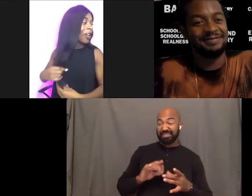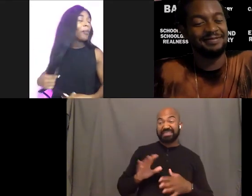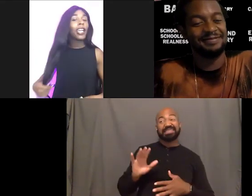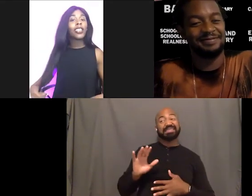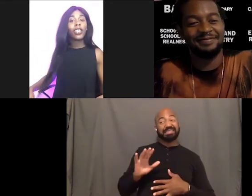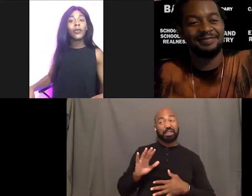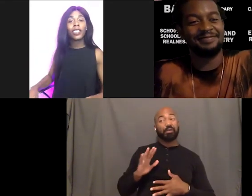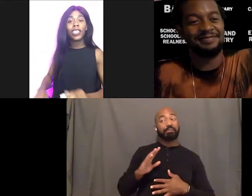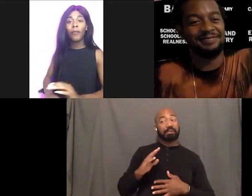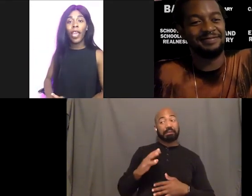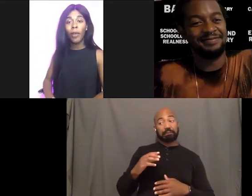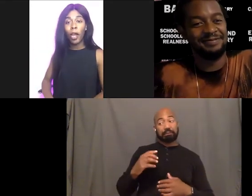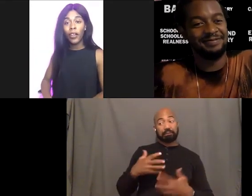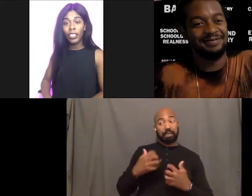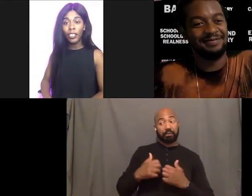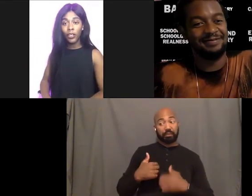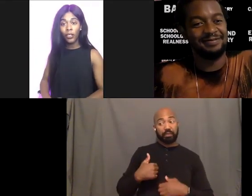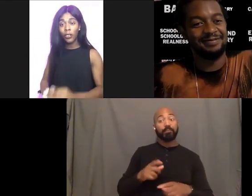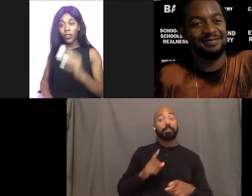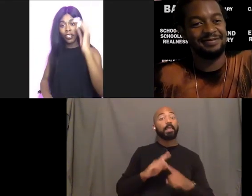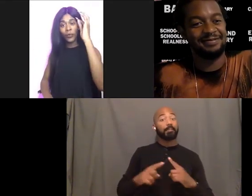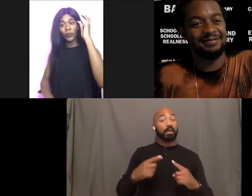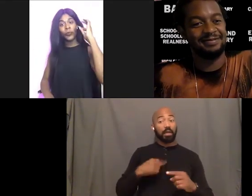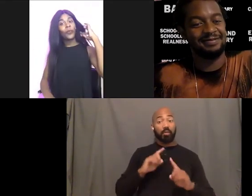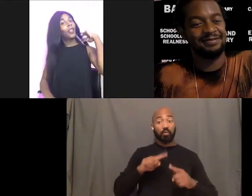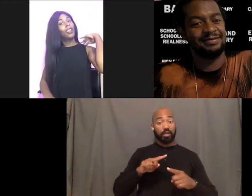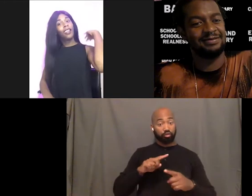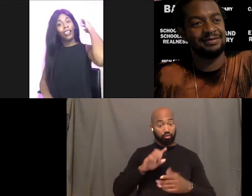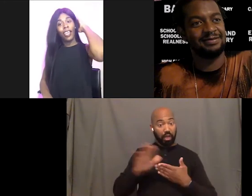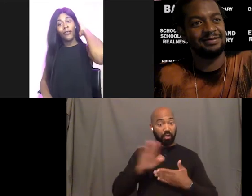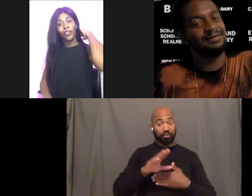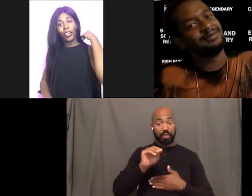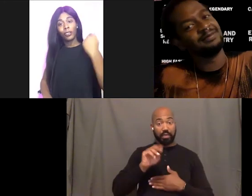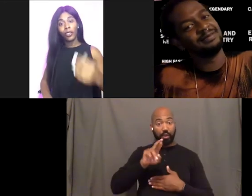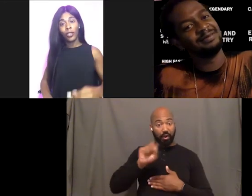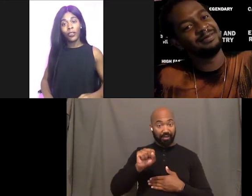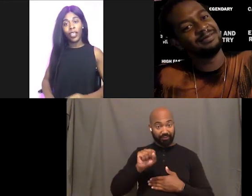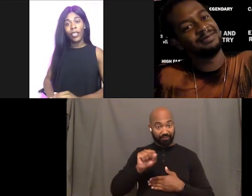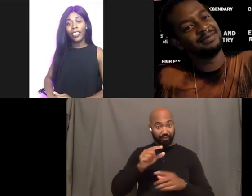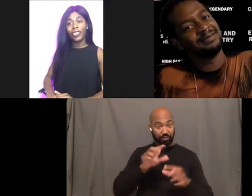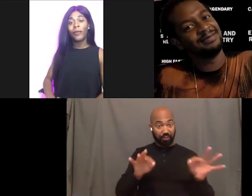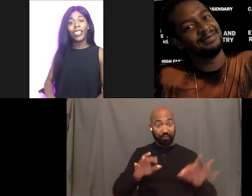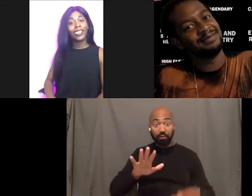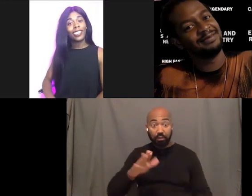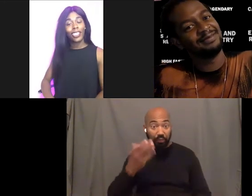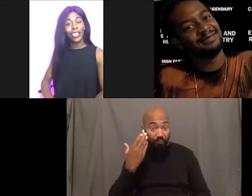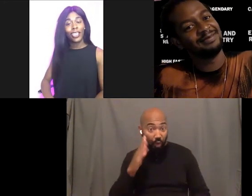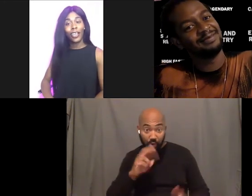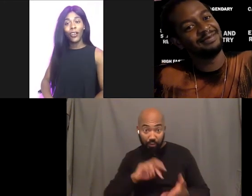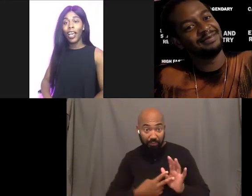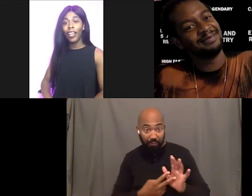my dream was to get my MRS degree and for those who don't know what that means, that meant to go to college